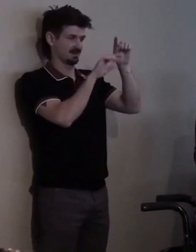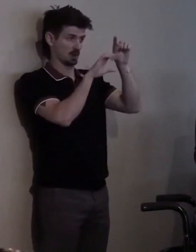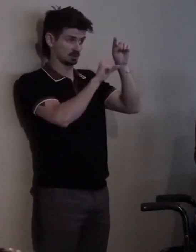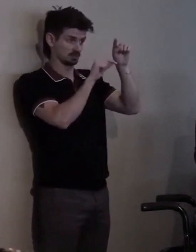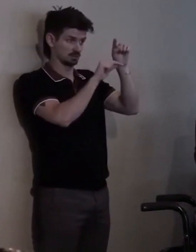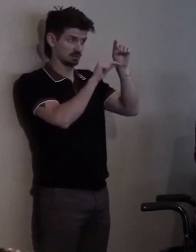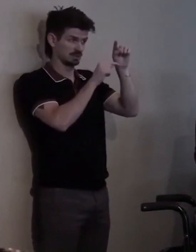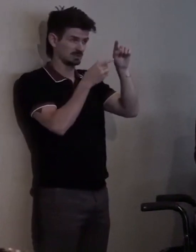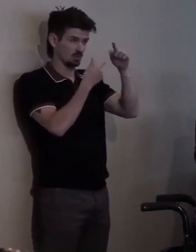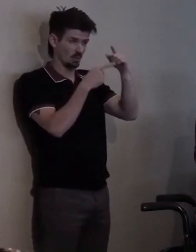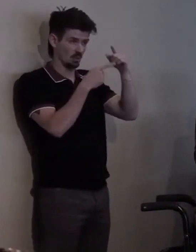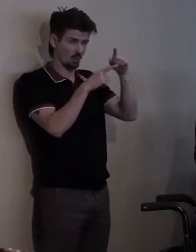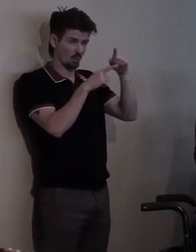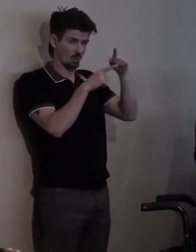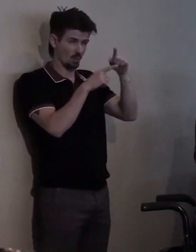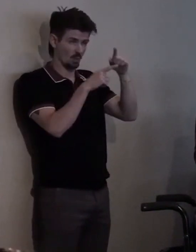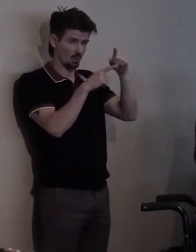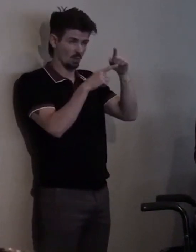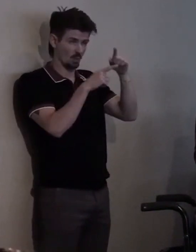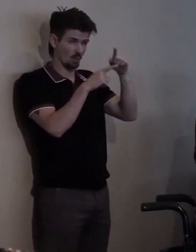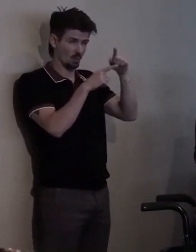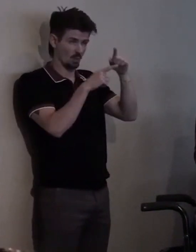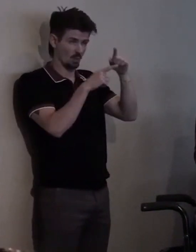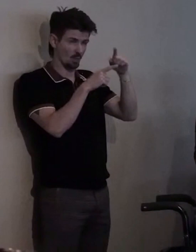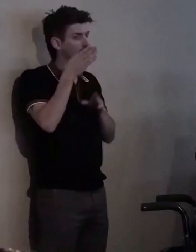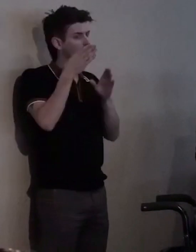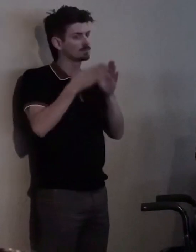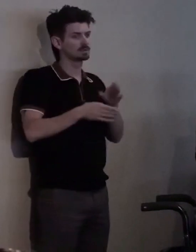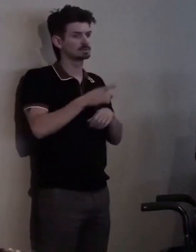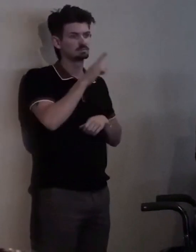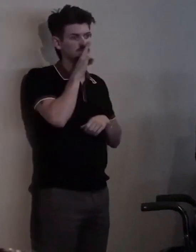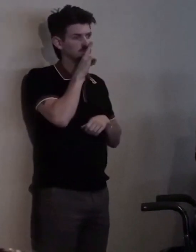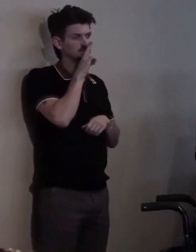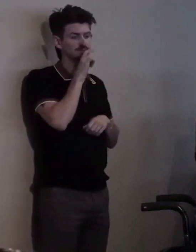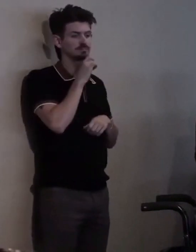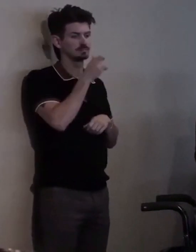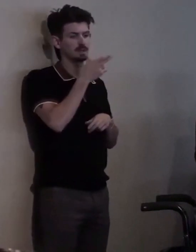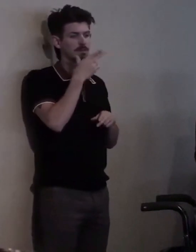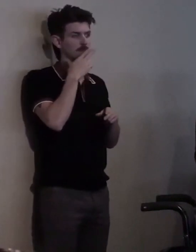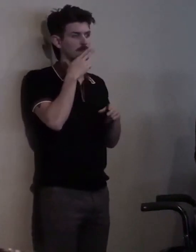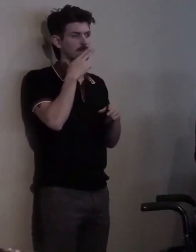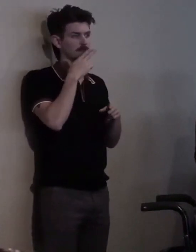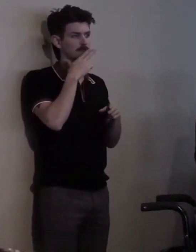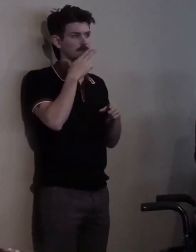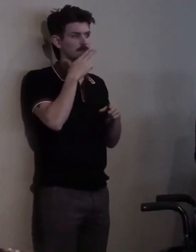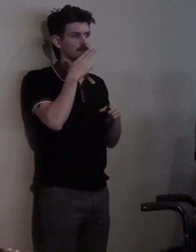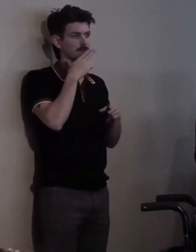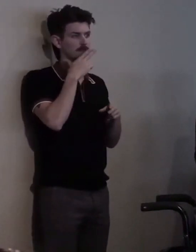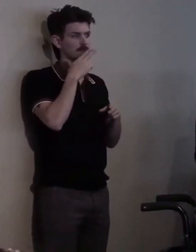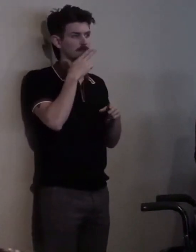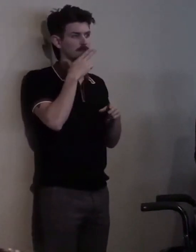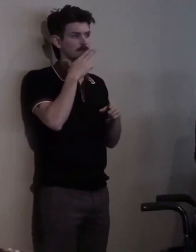The one person you did not mention was... Jean... Was Dick Ladmill